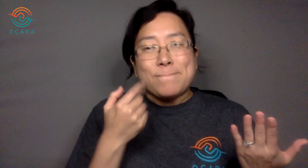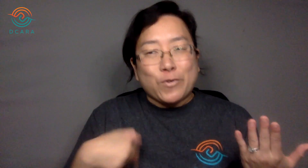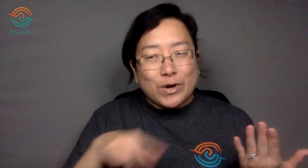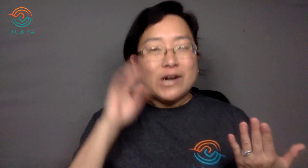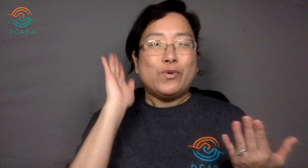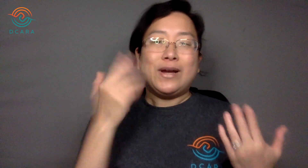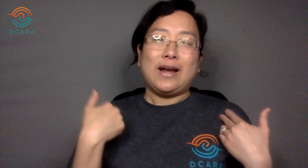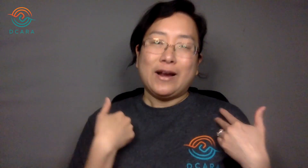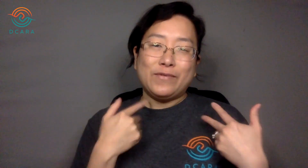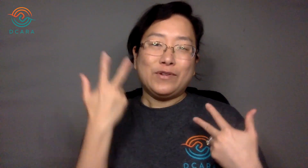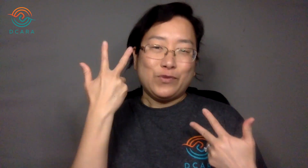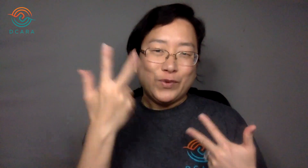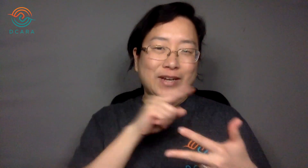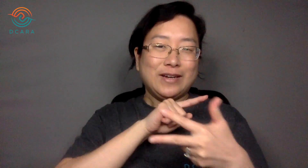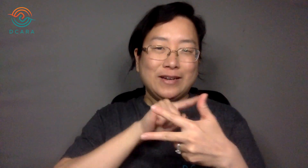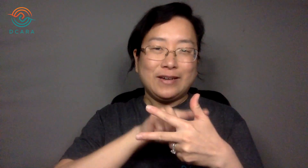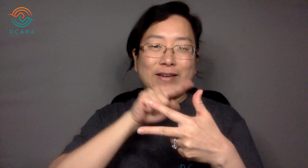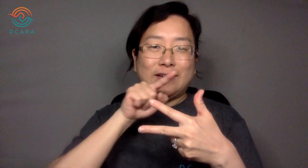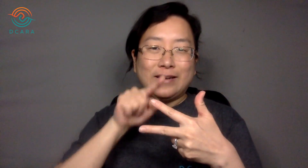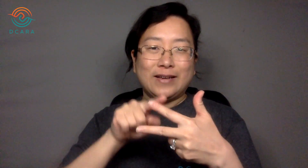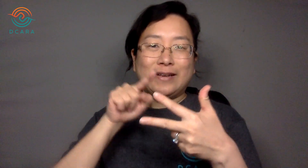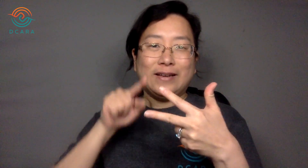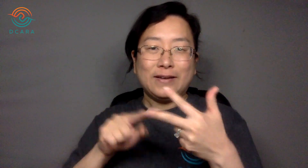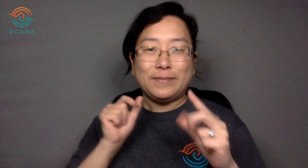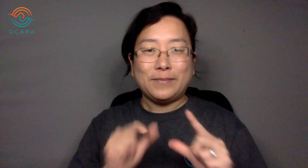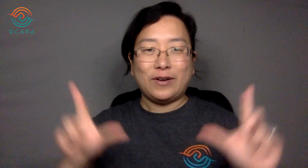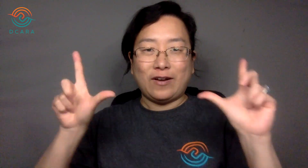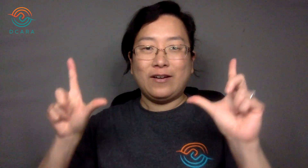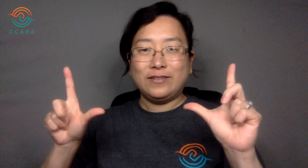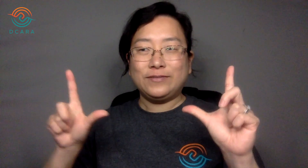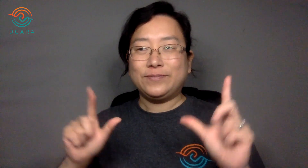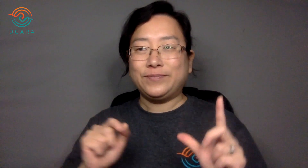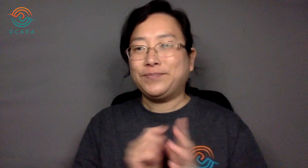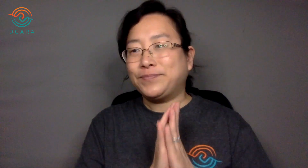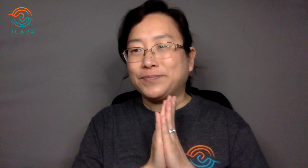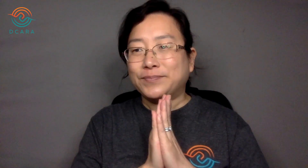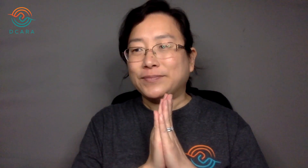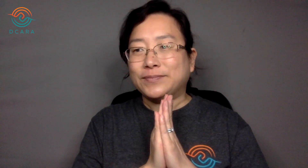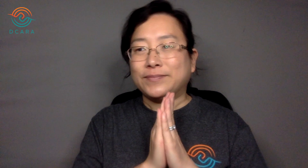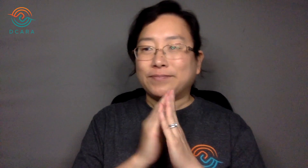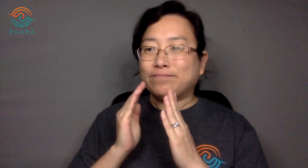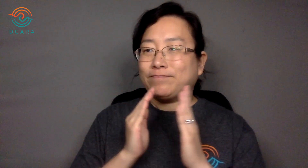We will have three series of vlogs on how to be